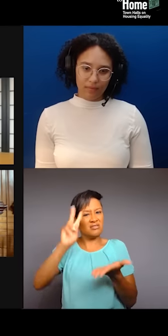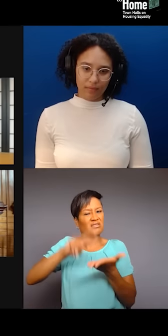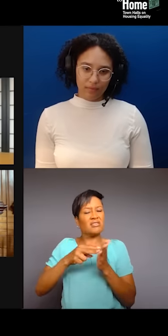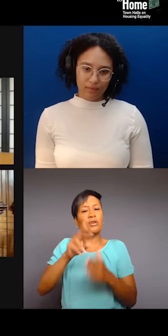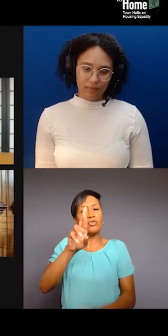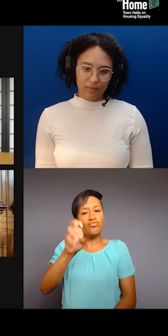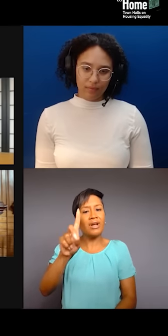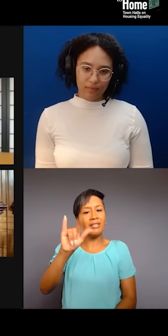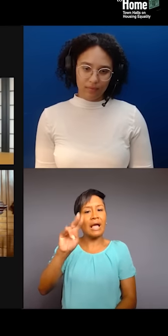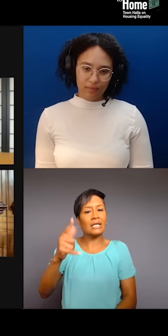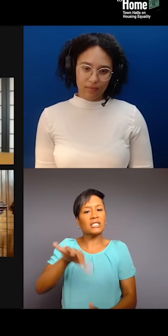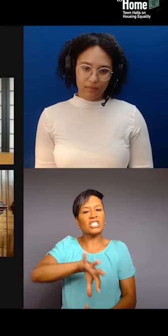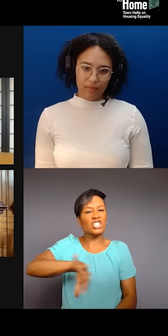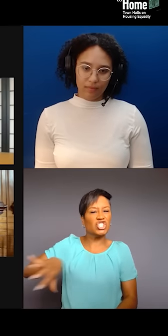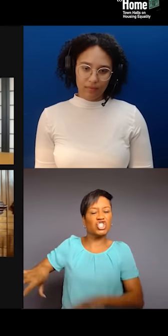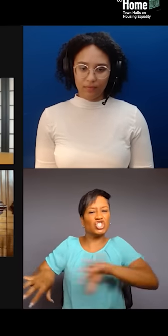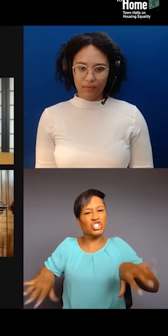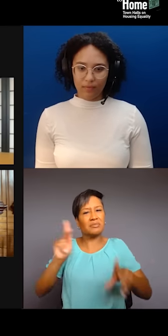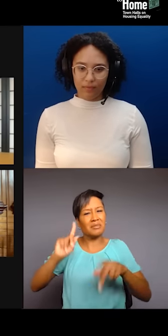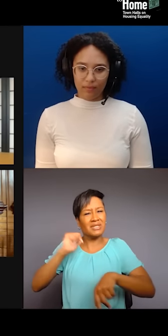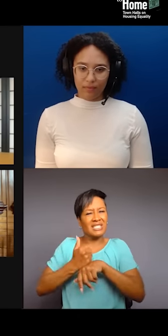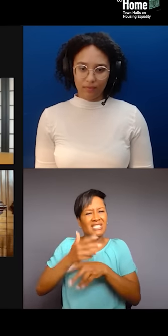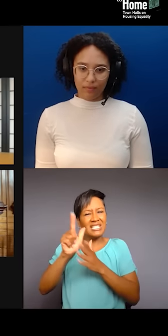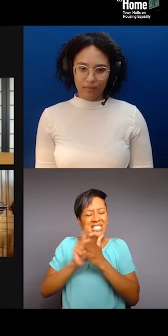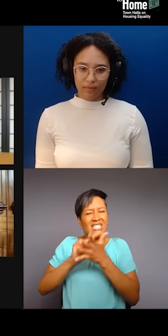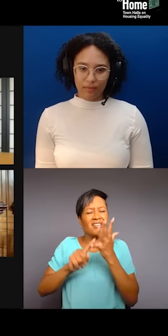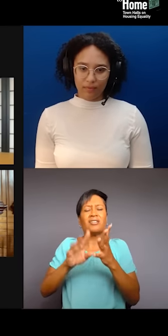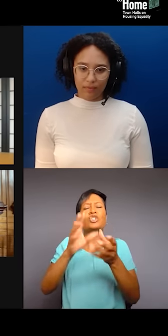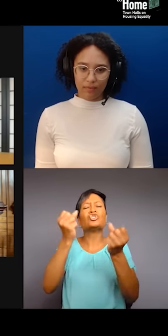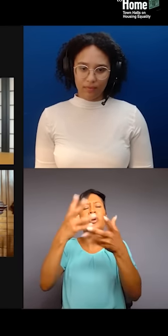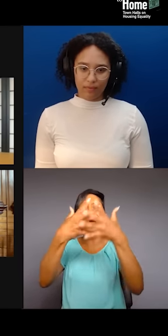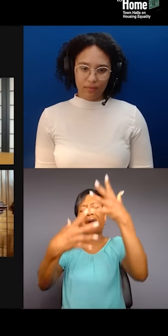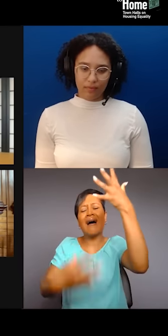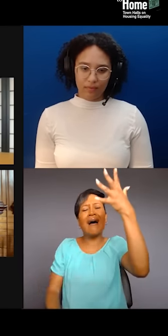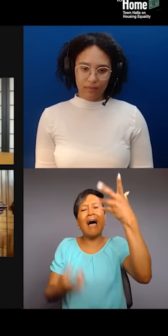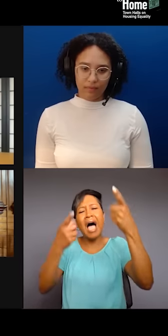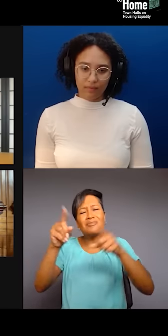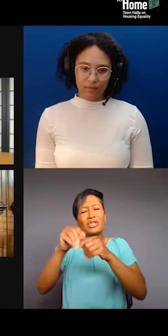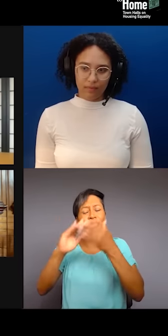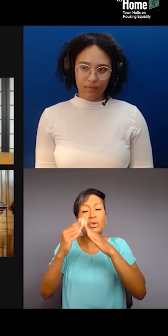So, there's just so much going on in our communities that, for years and years and years, this has been the status quo.